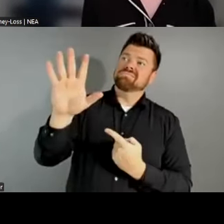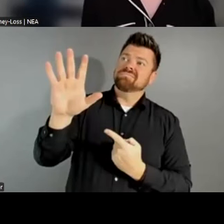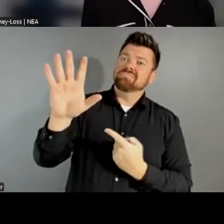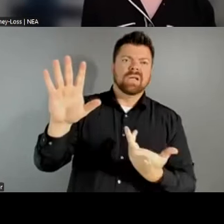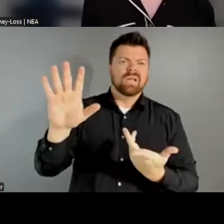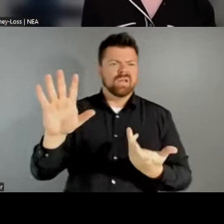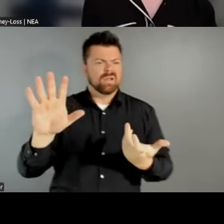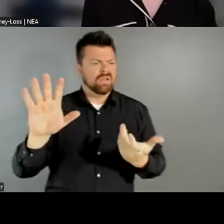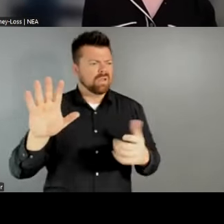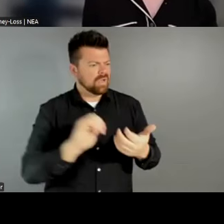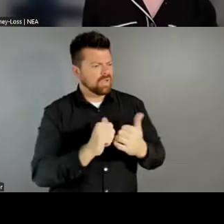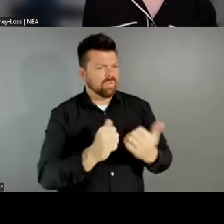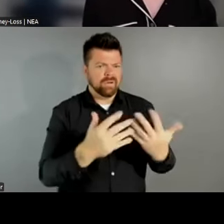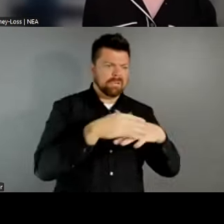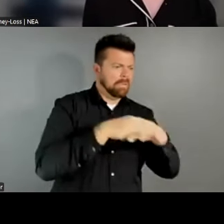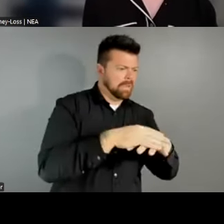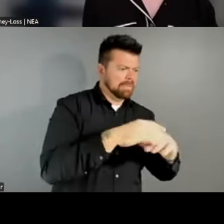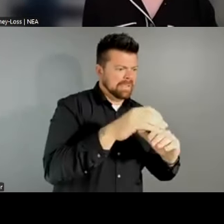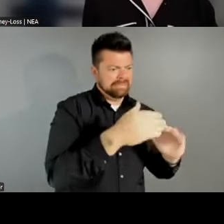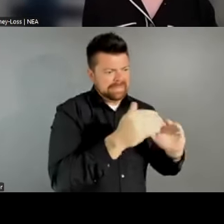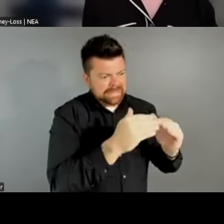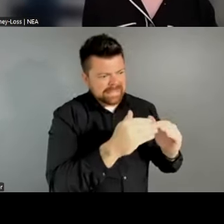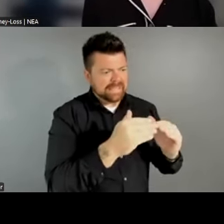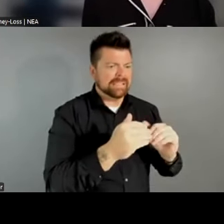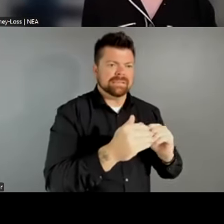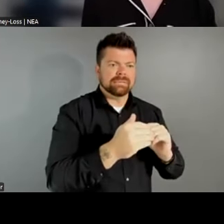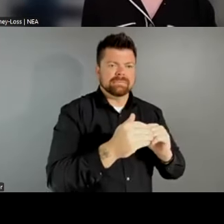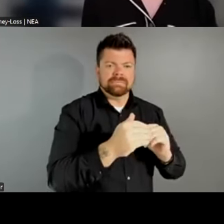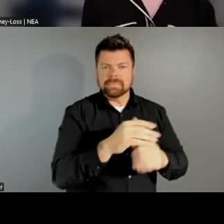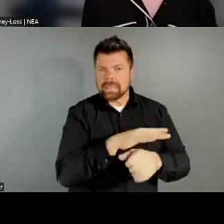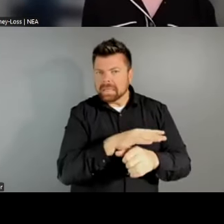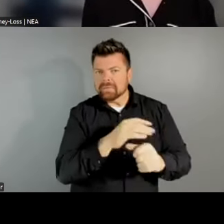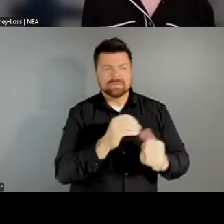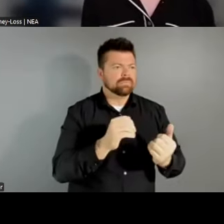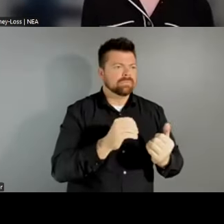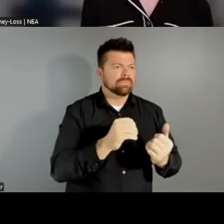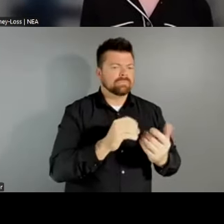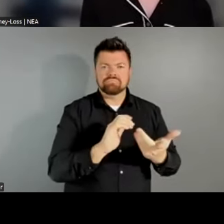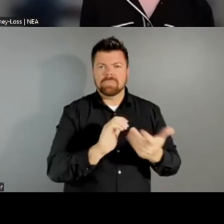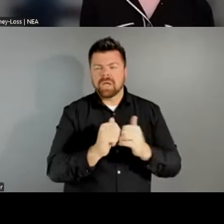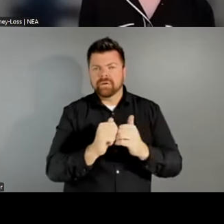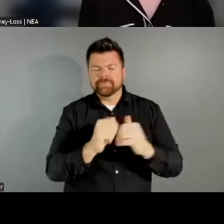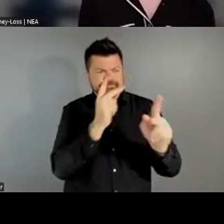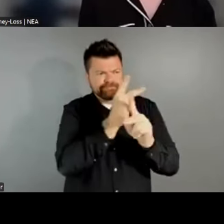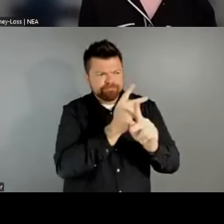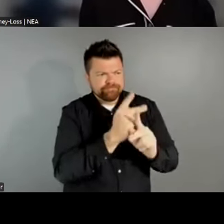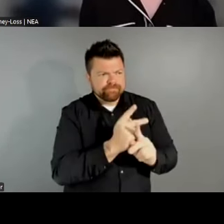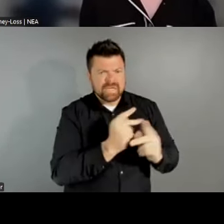constituencies, city and county? And how are you accounting for the unique needs of those smaller